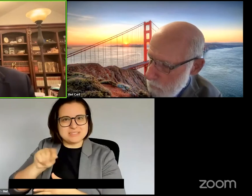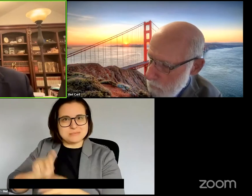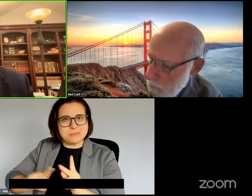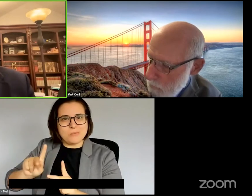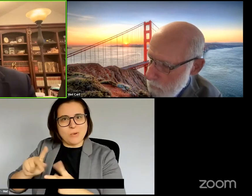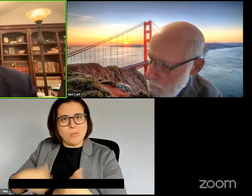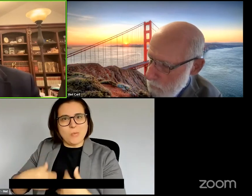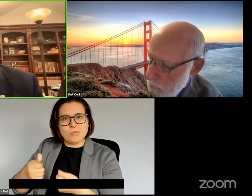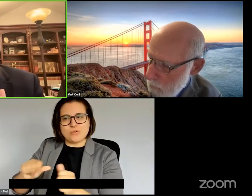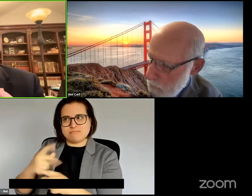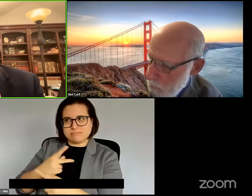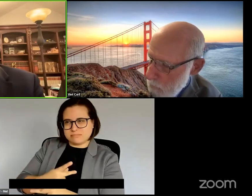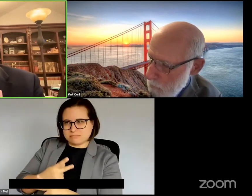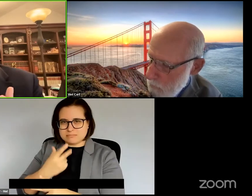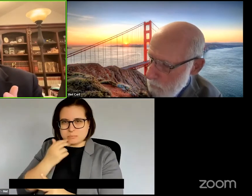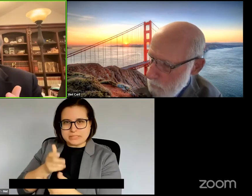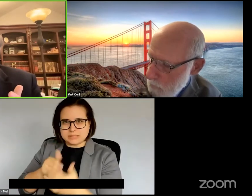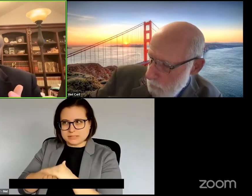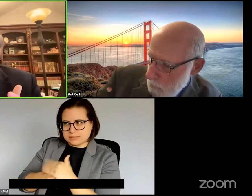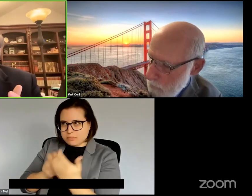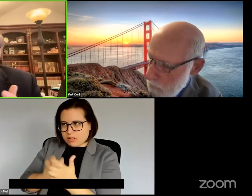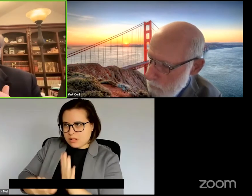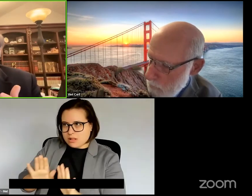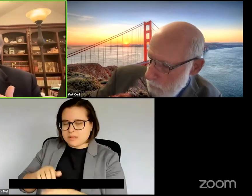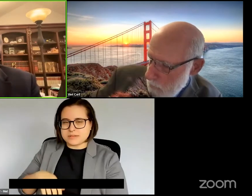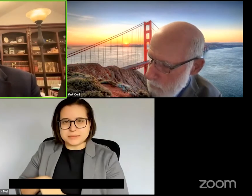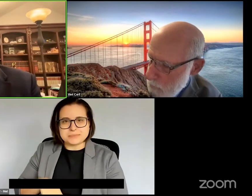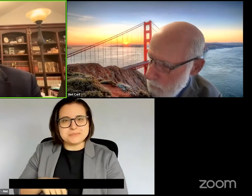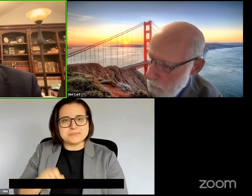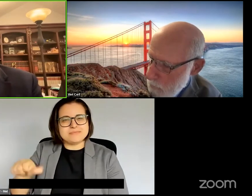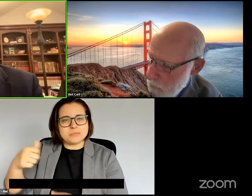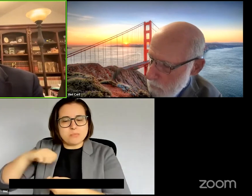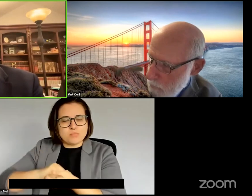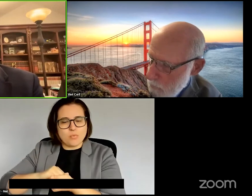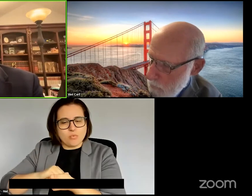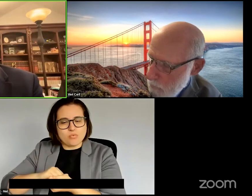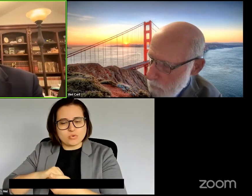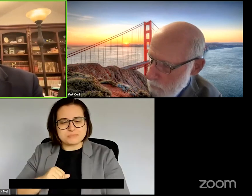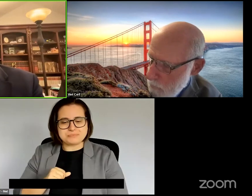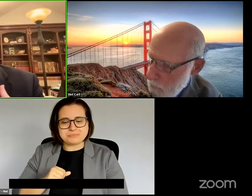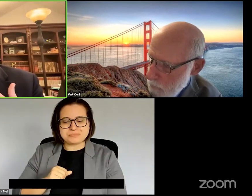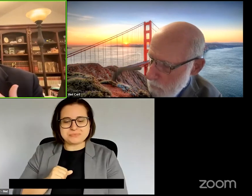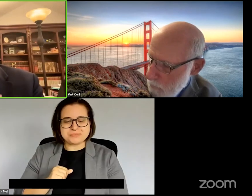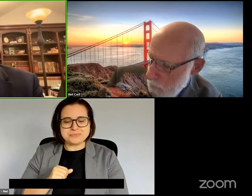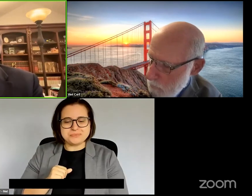more accessible and so they are another partner and player along with academia and consumers